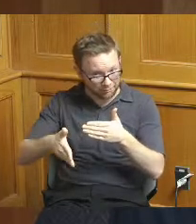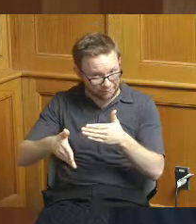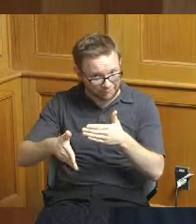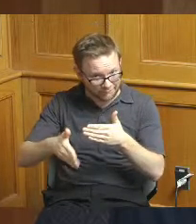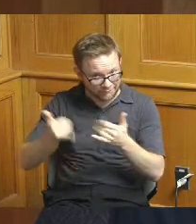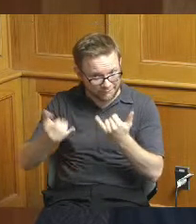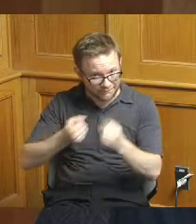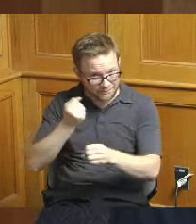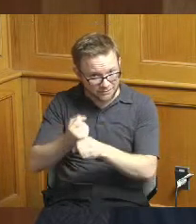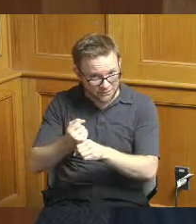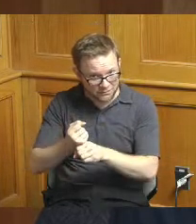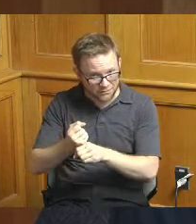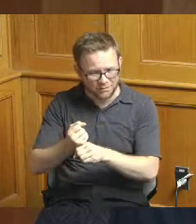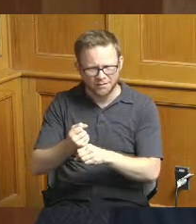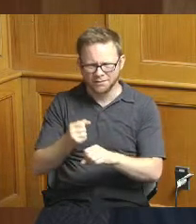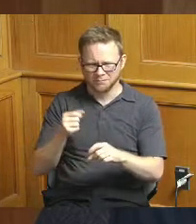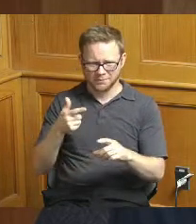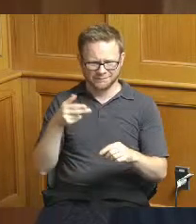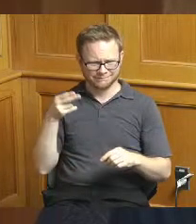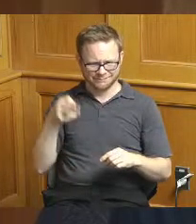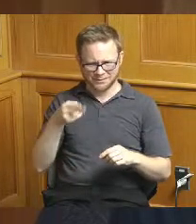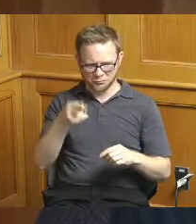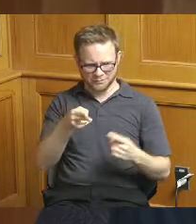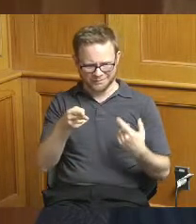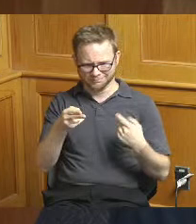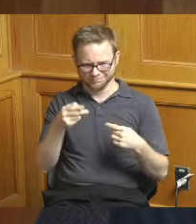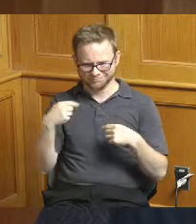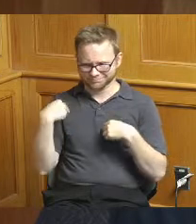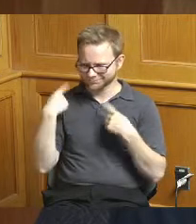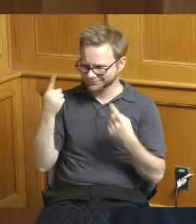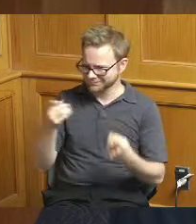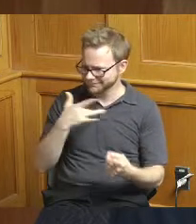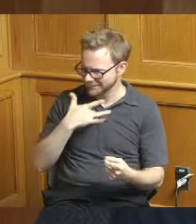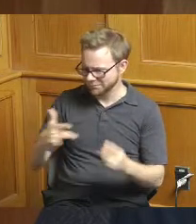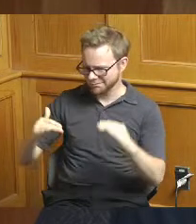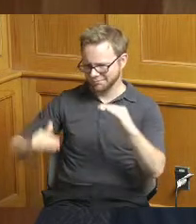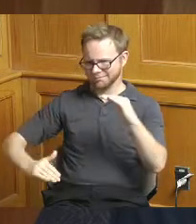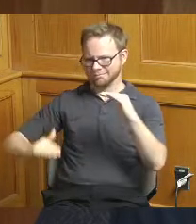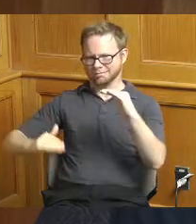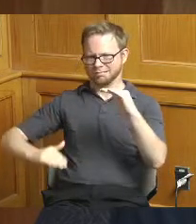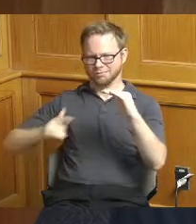but given the track record here I'm just surprised by that and I'm wondering what your rationale is